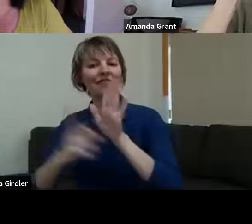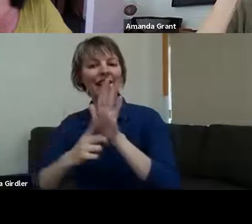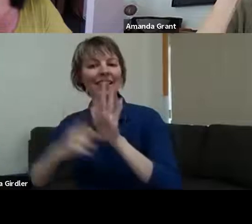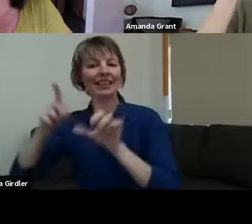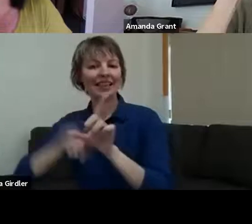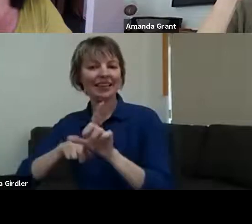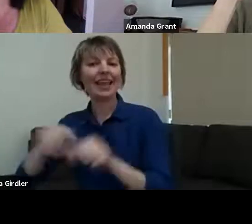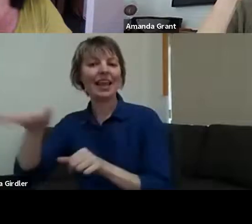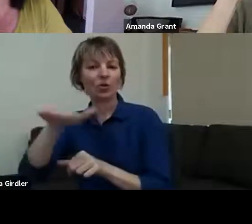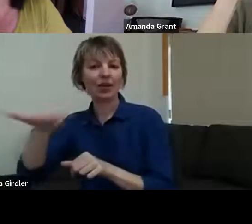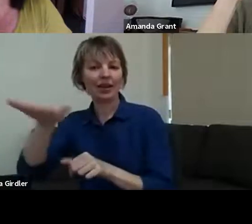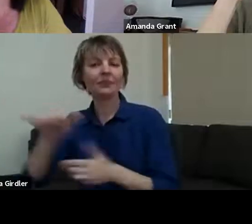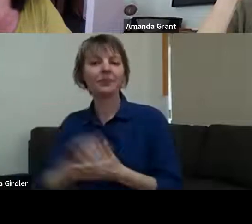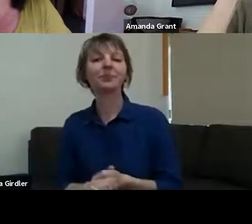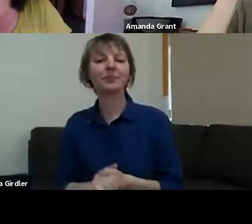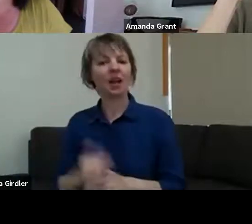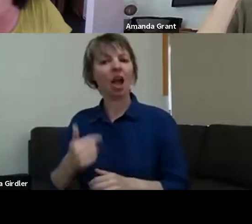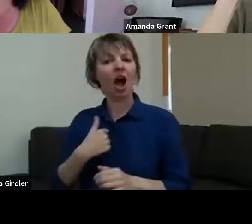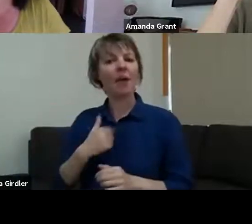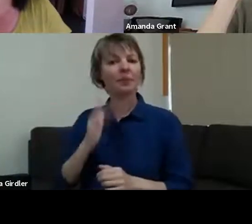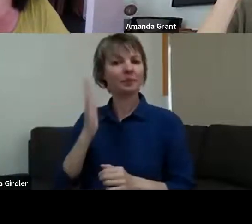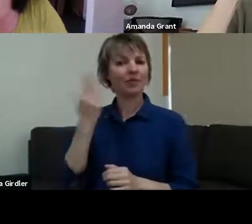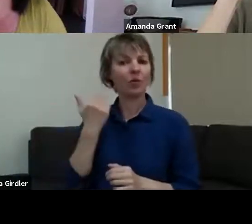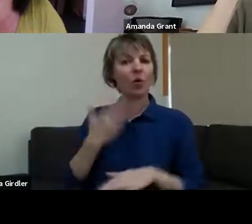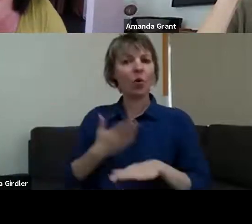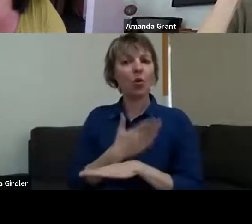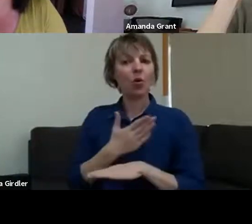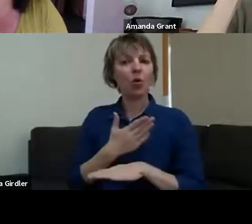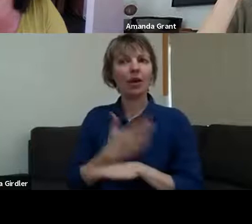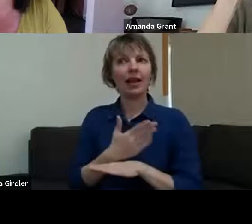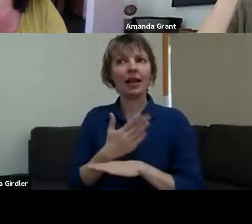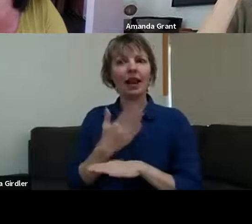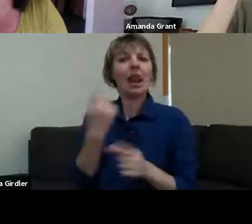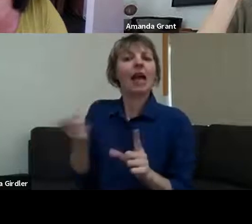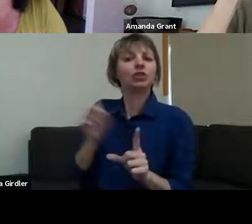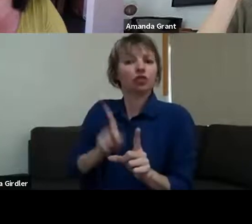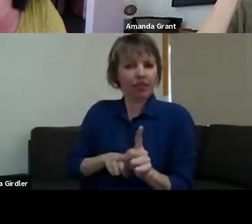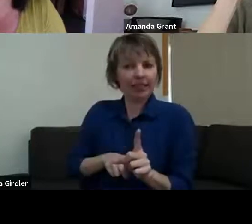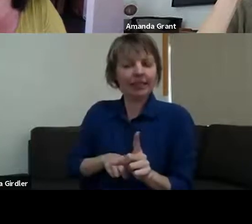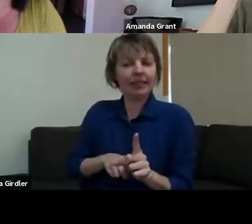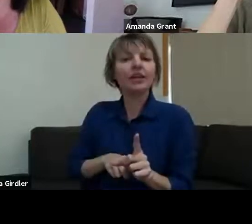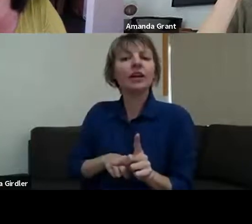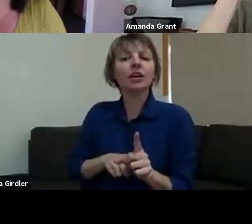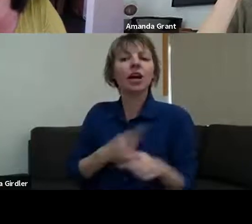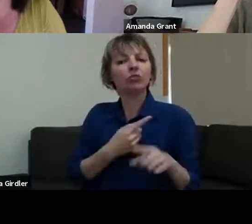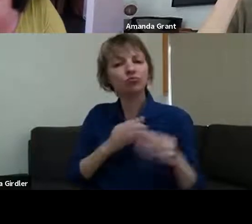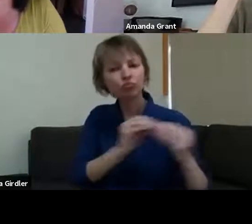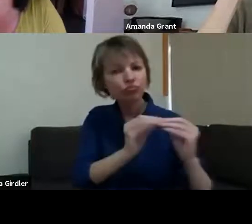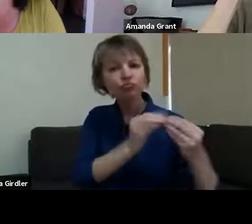Road fire. It was something I was working on in the second half of last year, talking with NSW Forestry and a number of other agencies about